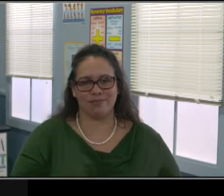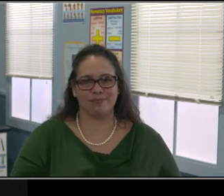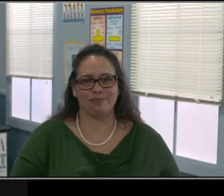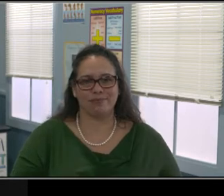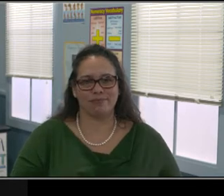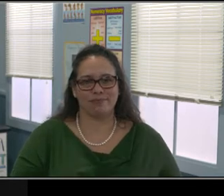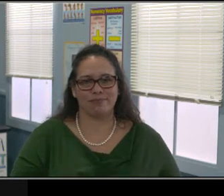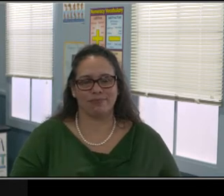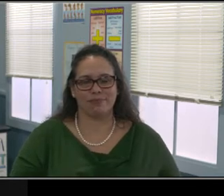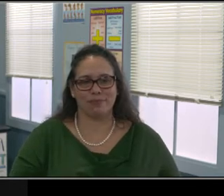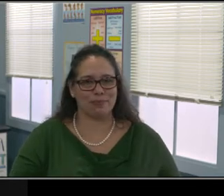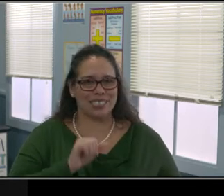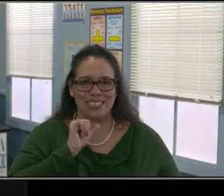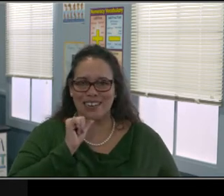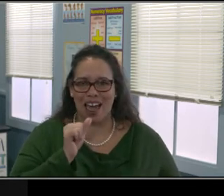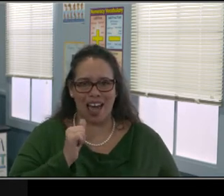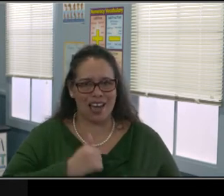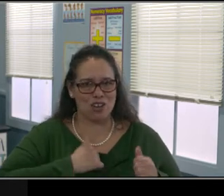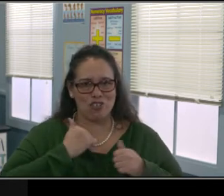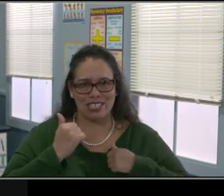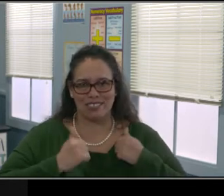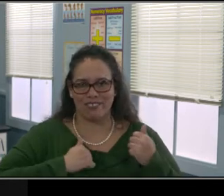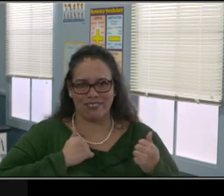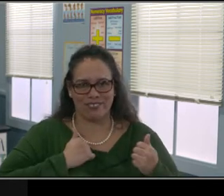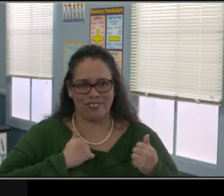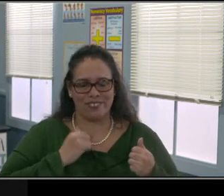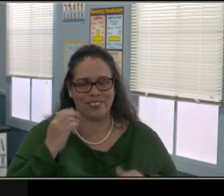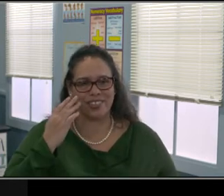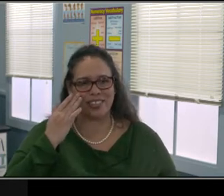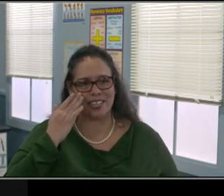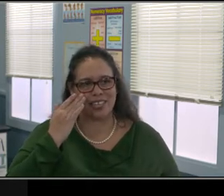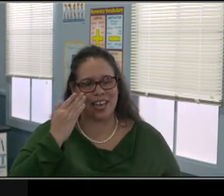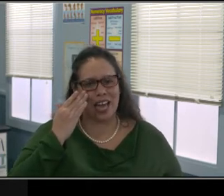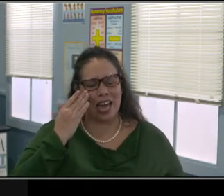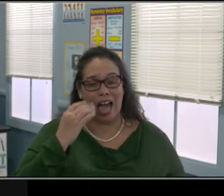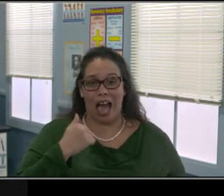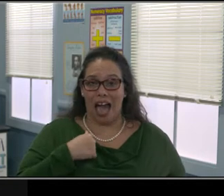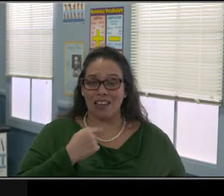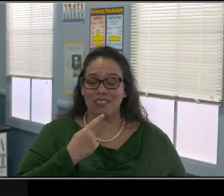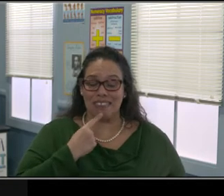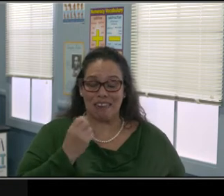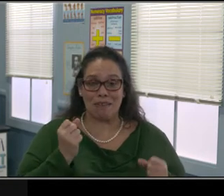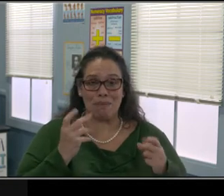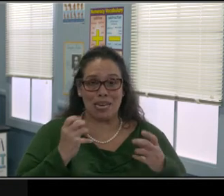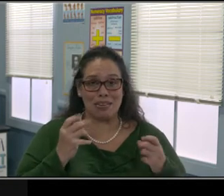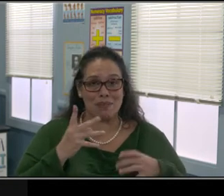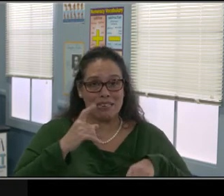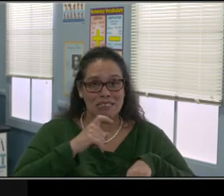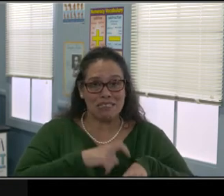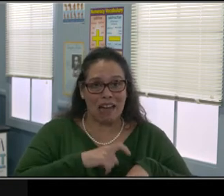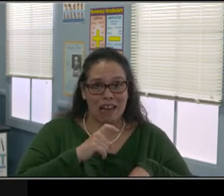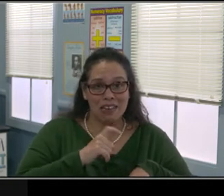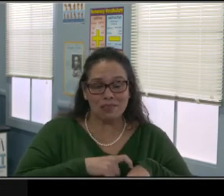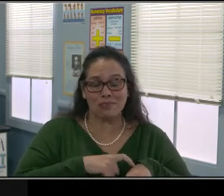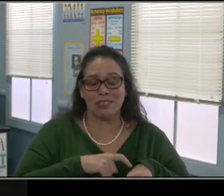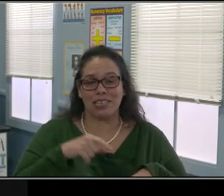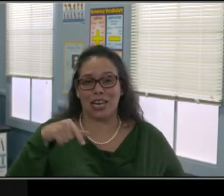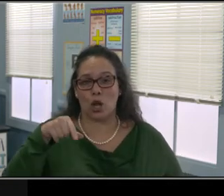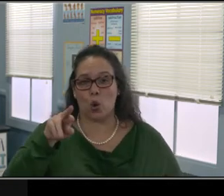We're gonna talk about using logic versus emotion. And we're gonna talk about enforcing consequences